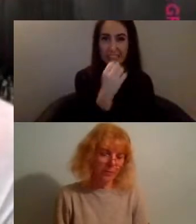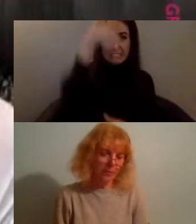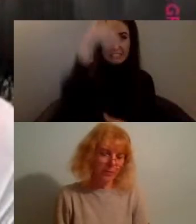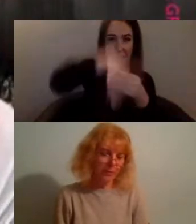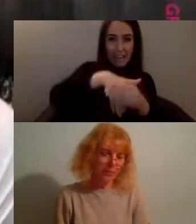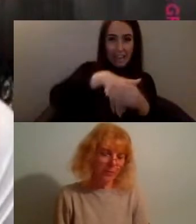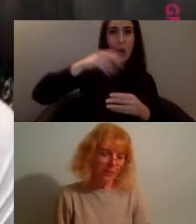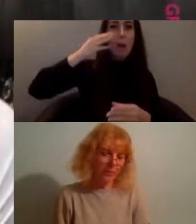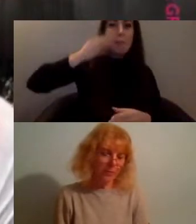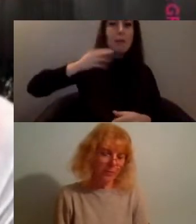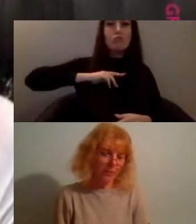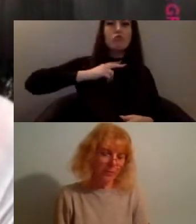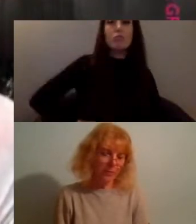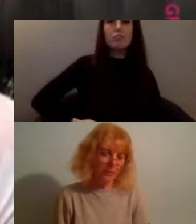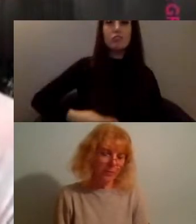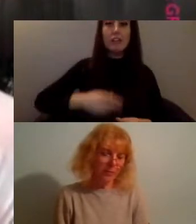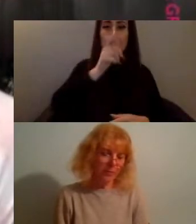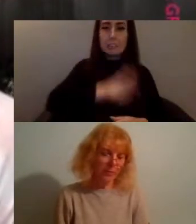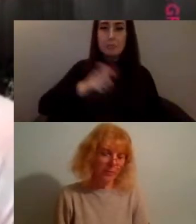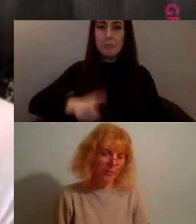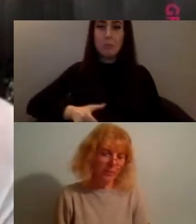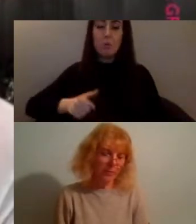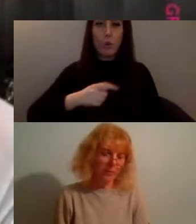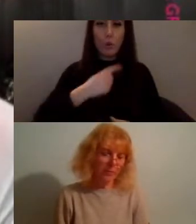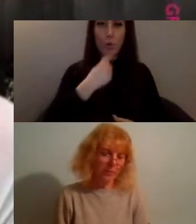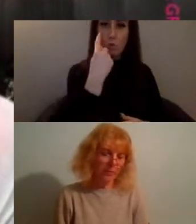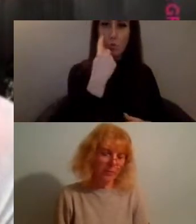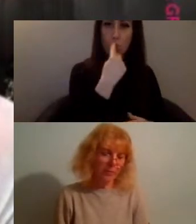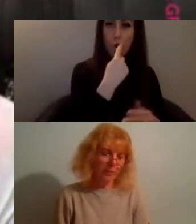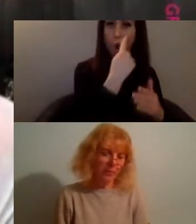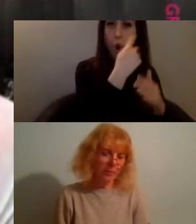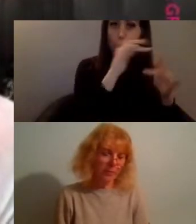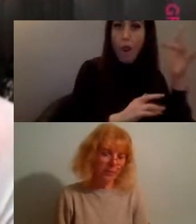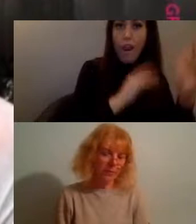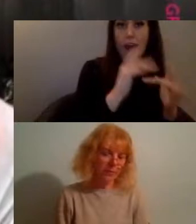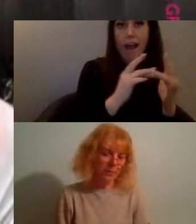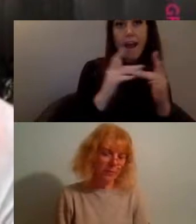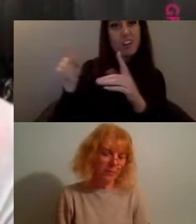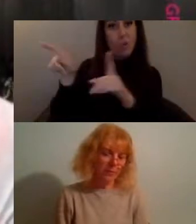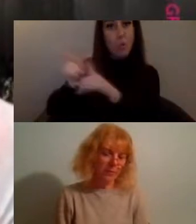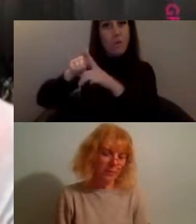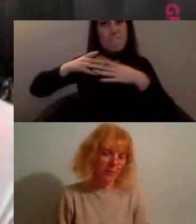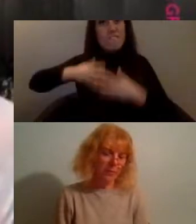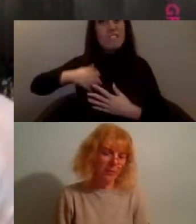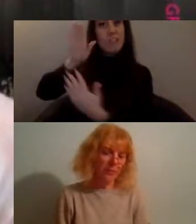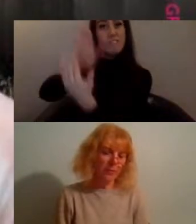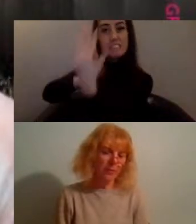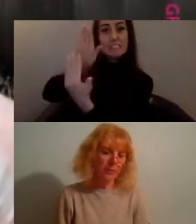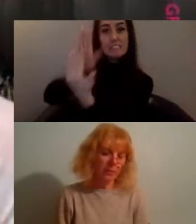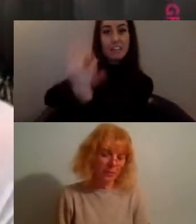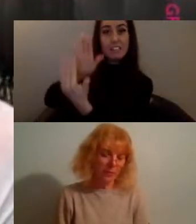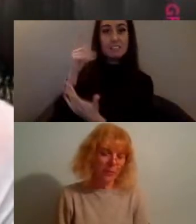that exists online and both physically, centred around the things that we would like to archive